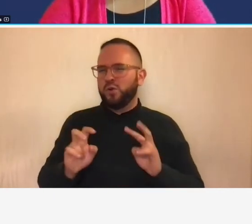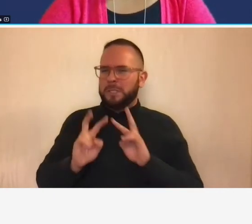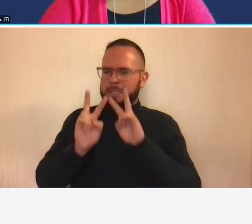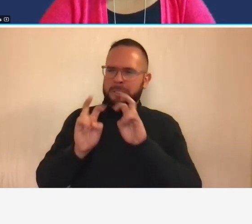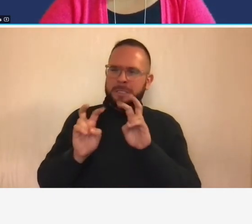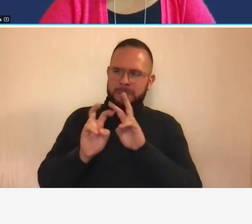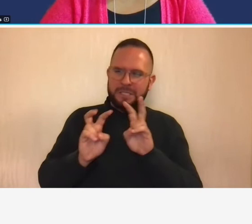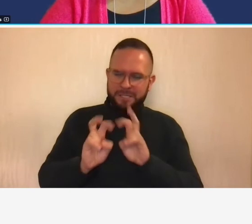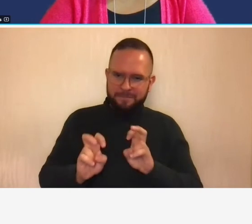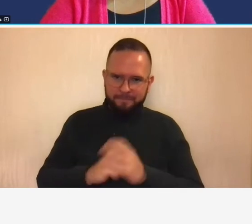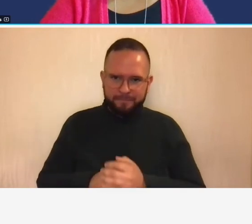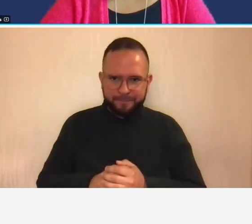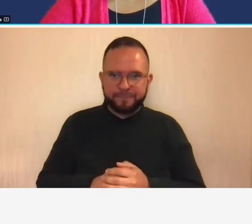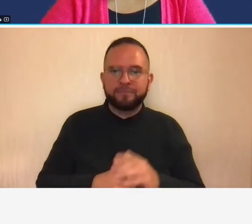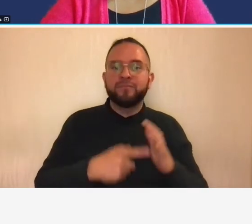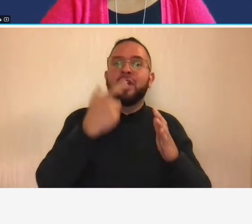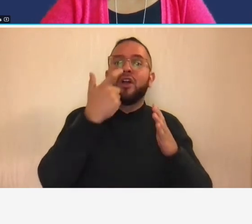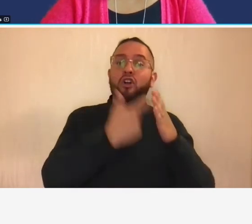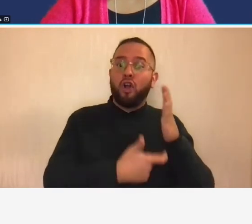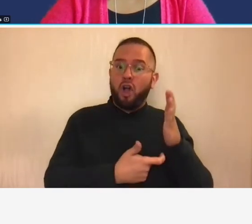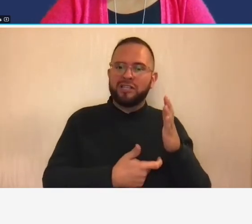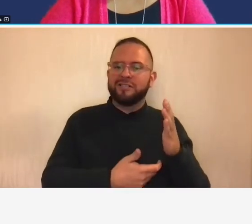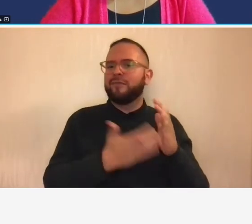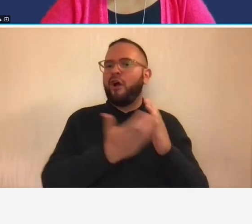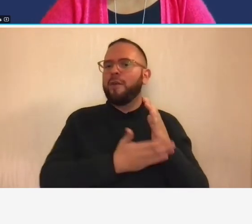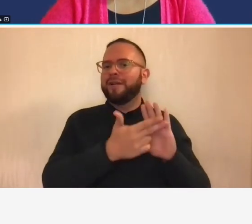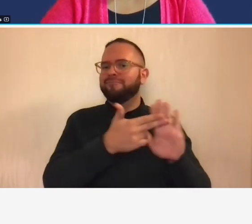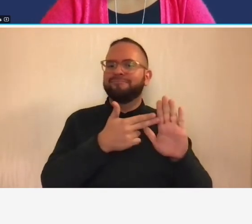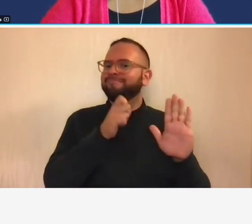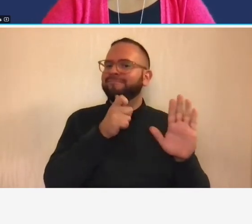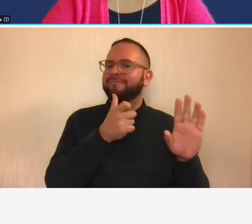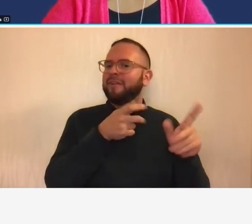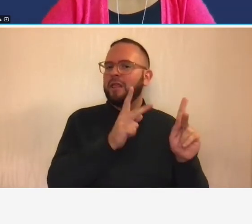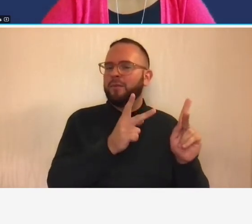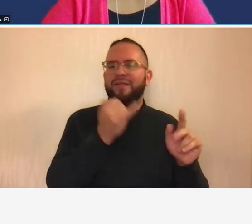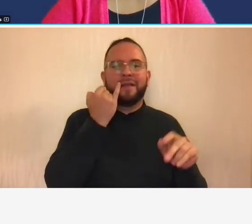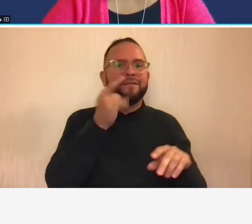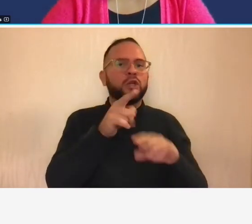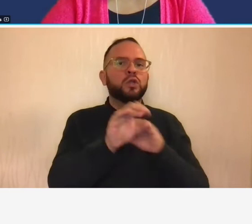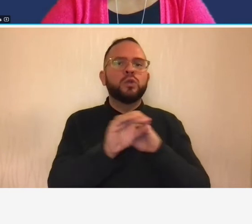be automatically deemed unallowable if they're not supported with documentation by by the consultant